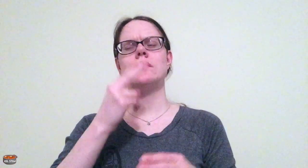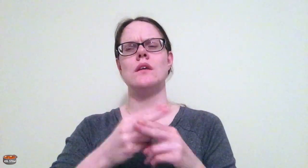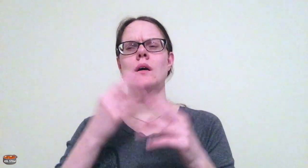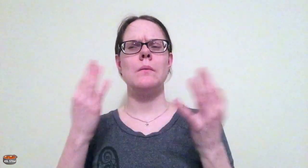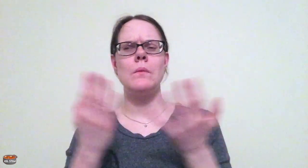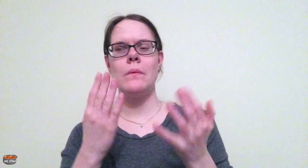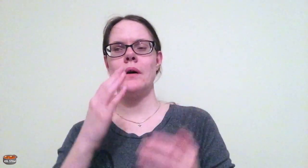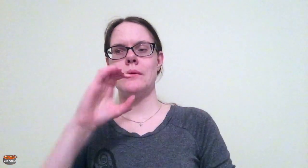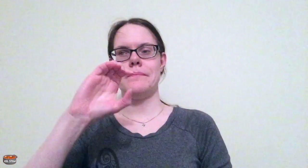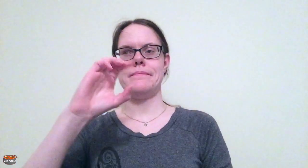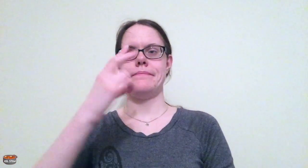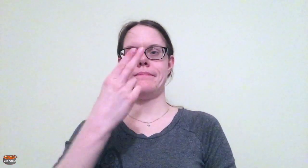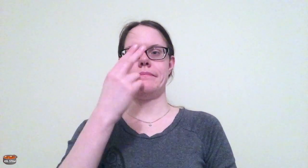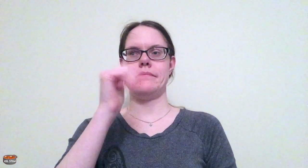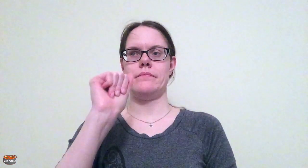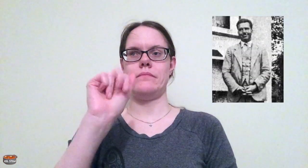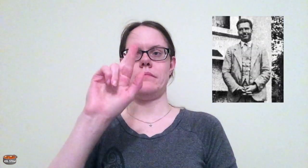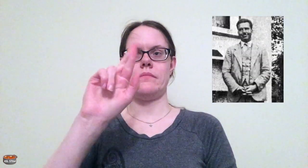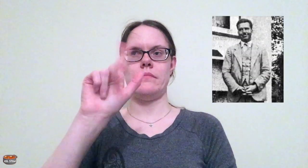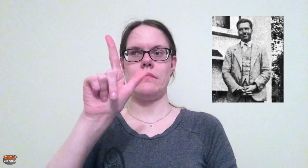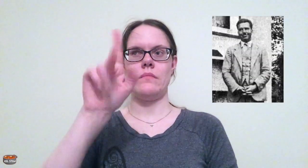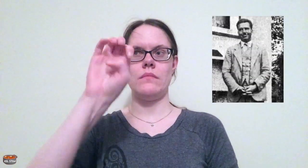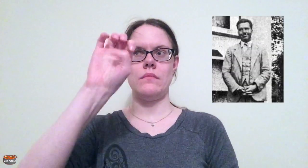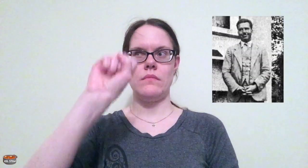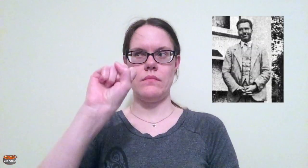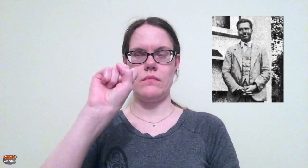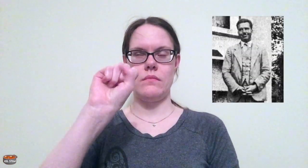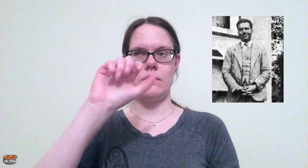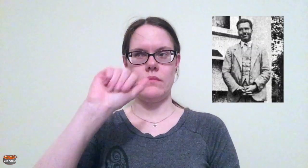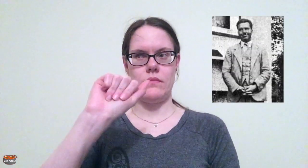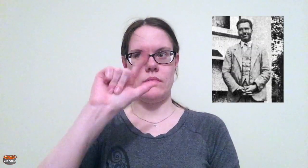history in Canada. That person's name